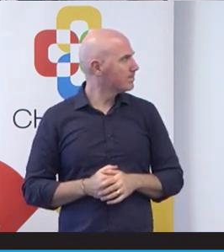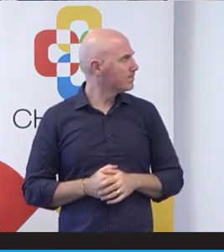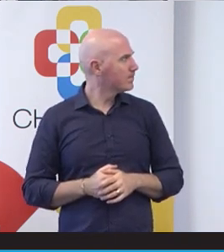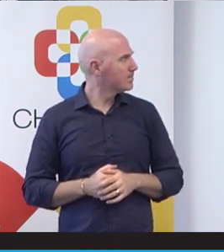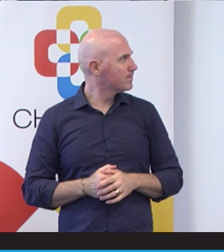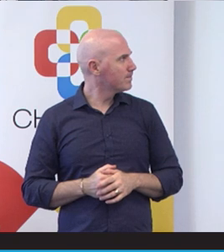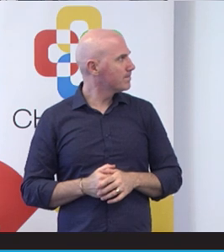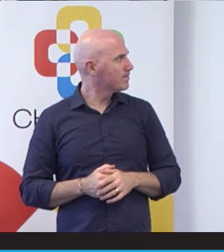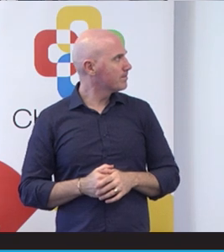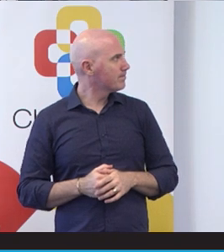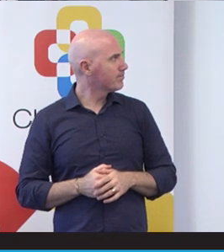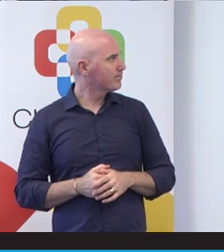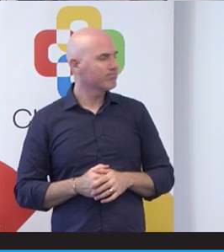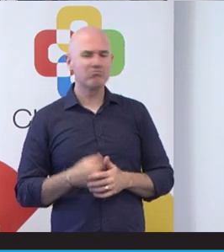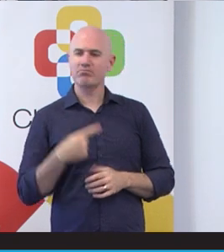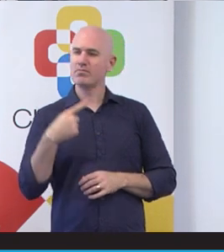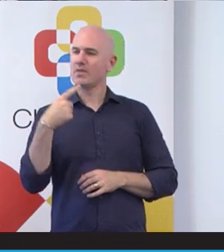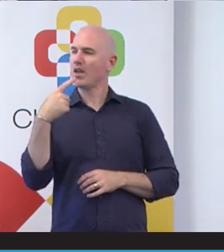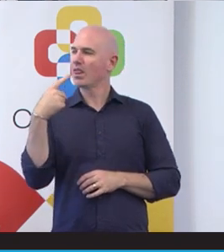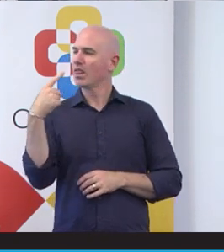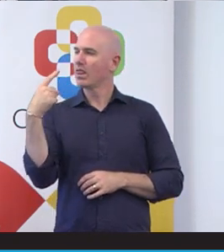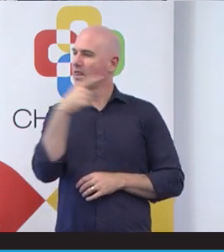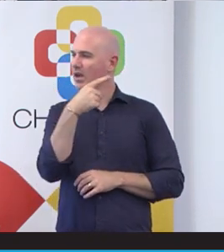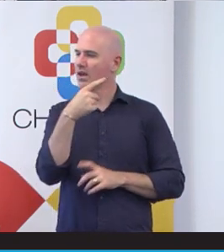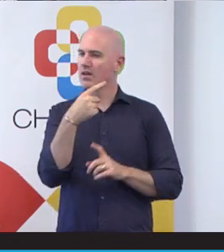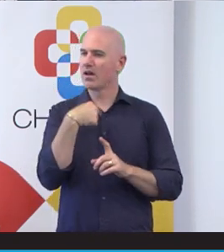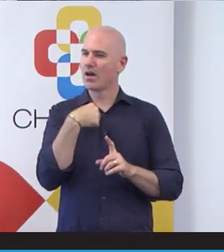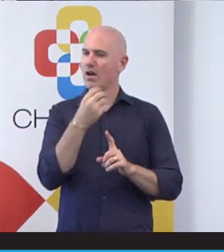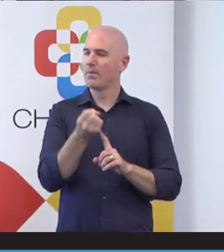this one here, I'll just put this slide up because these are some of the barriers or